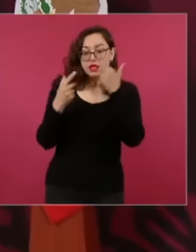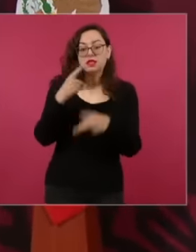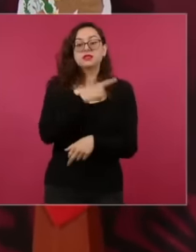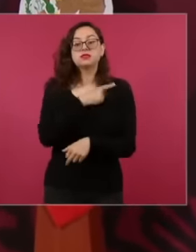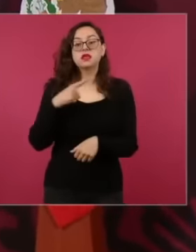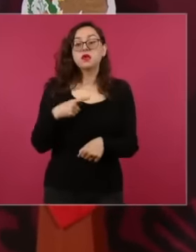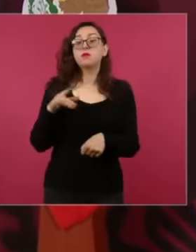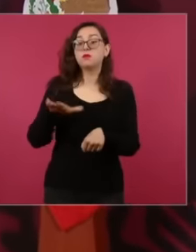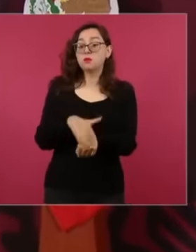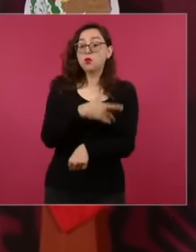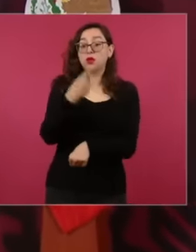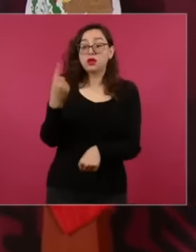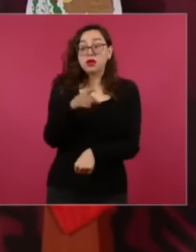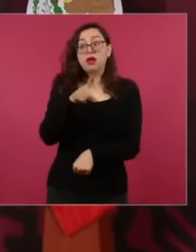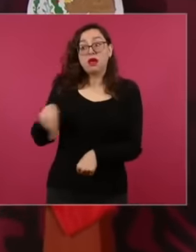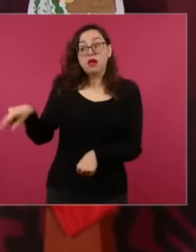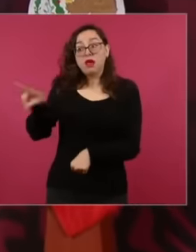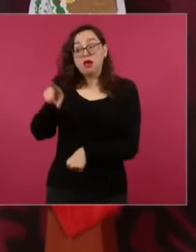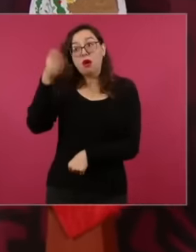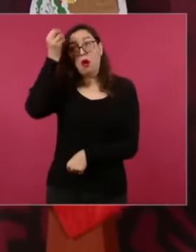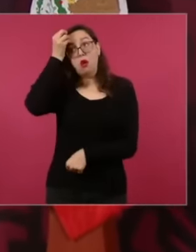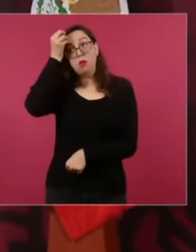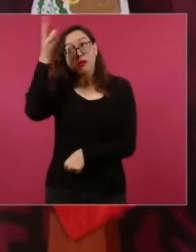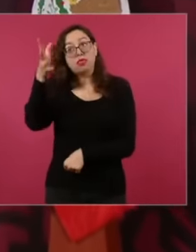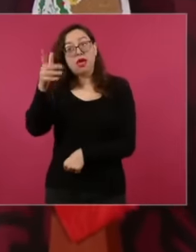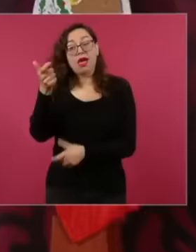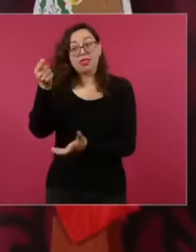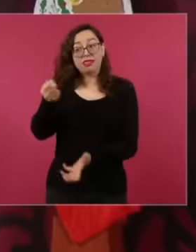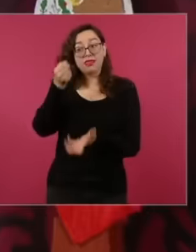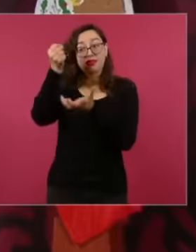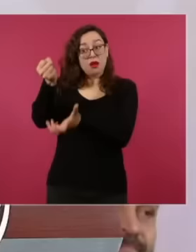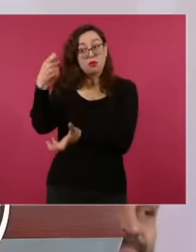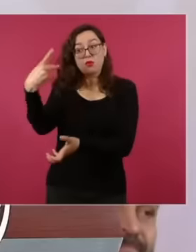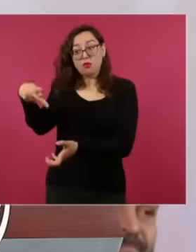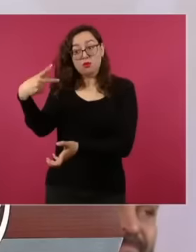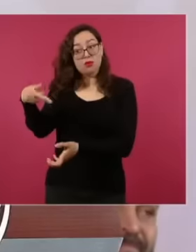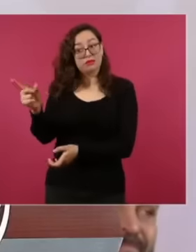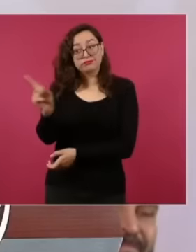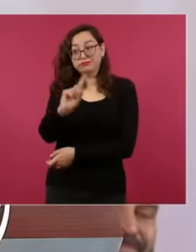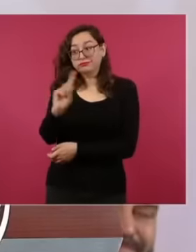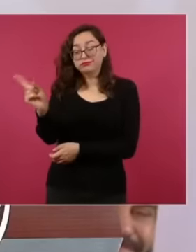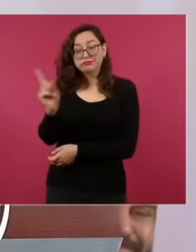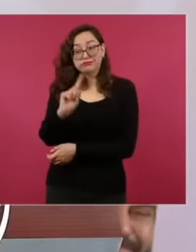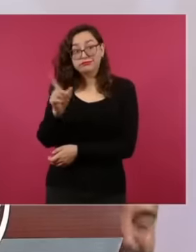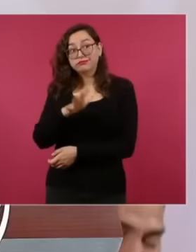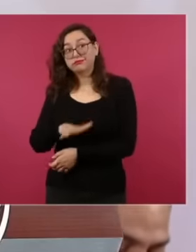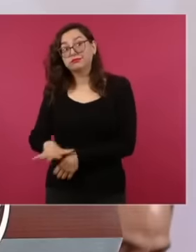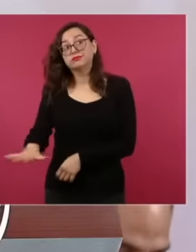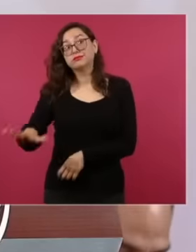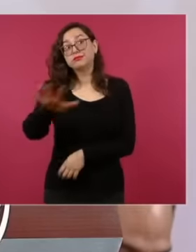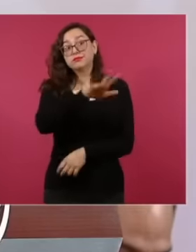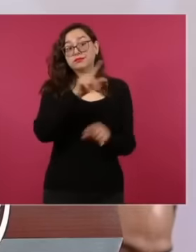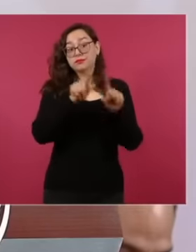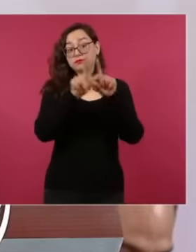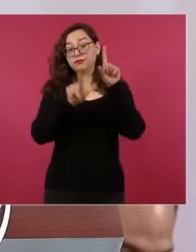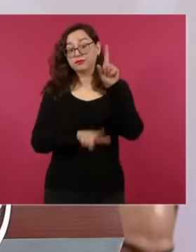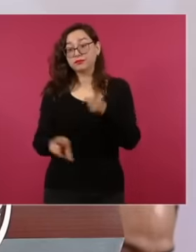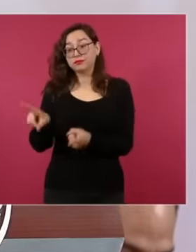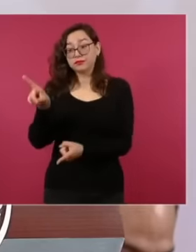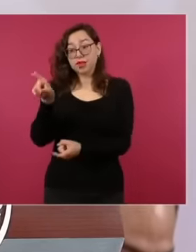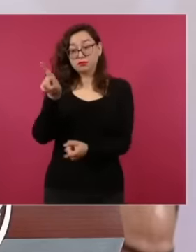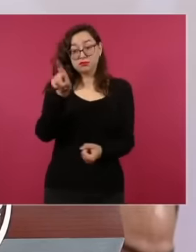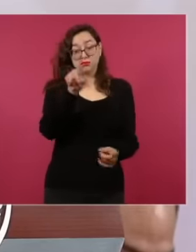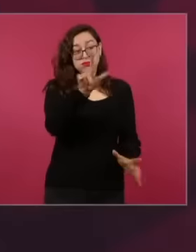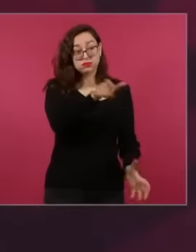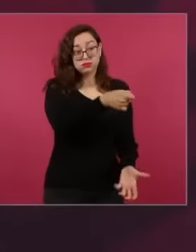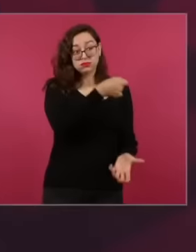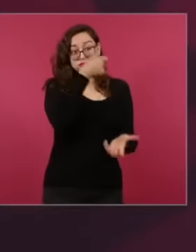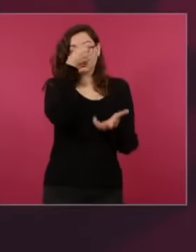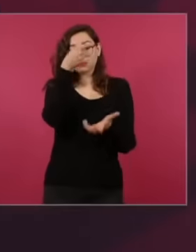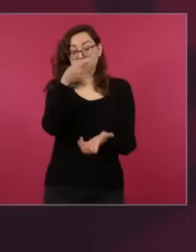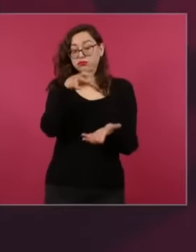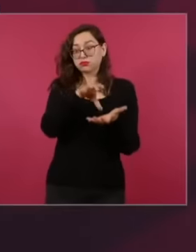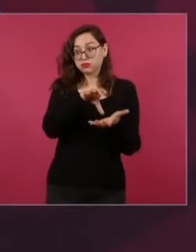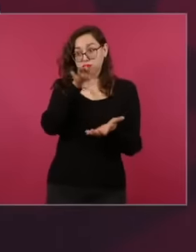people. The budget Although I repeat it and repeat it and repeat it and it seems like a